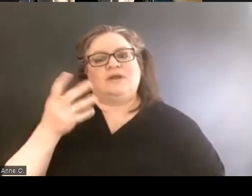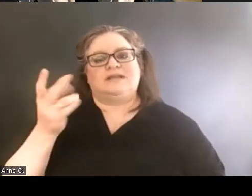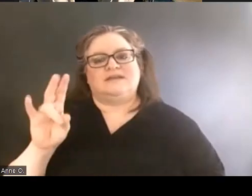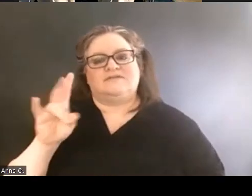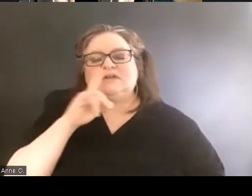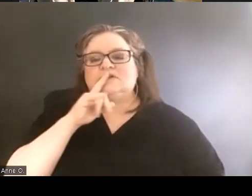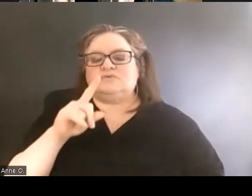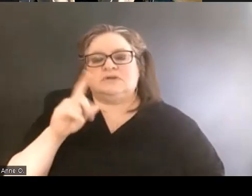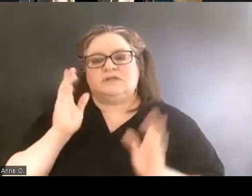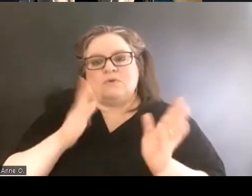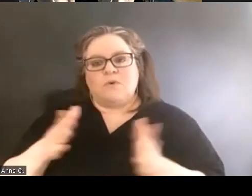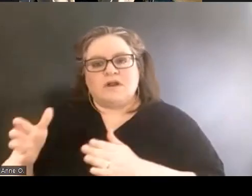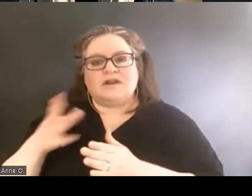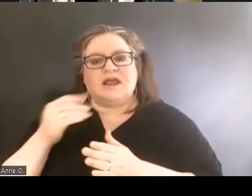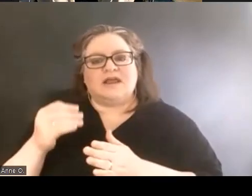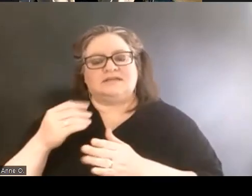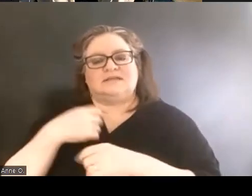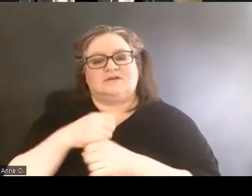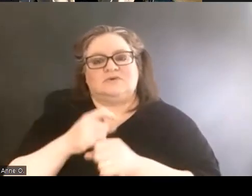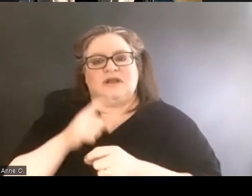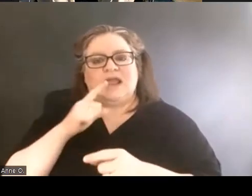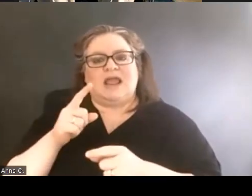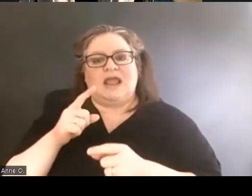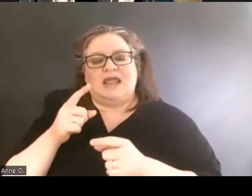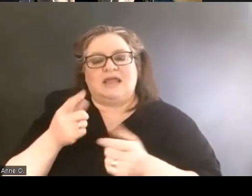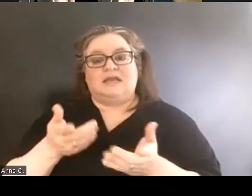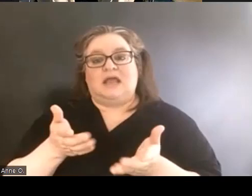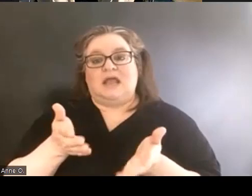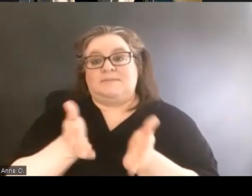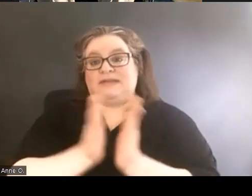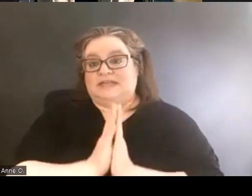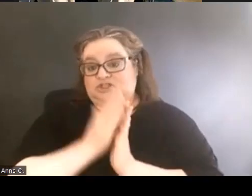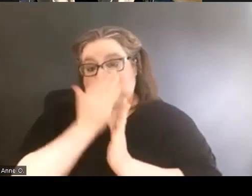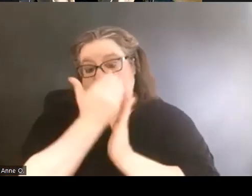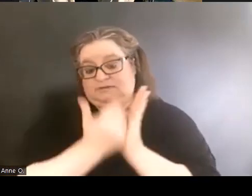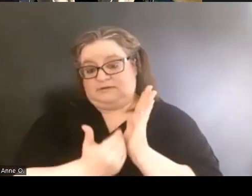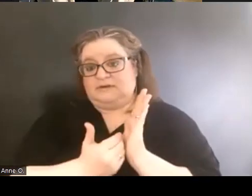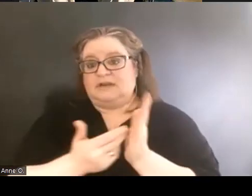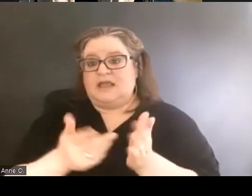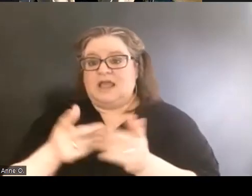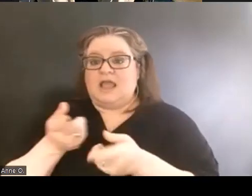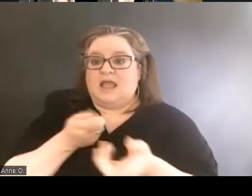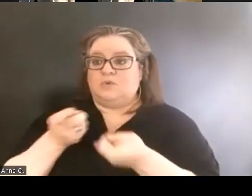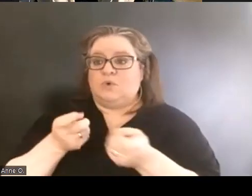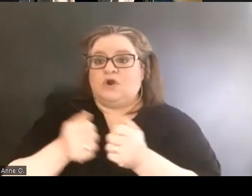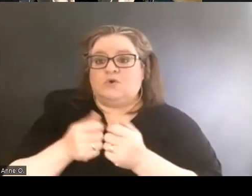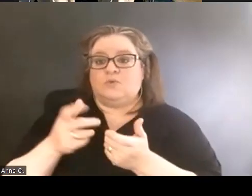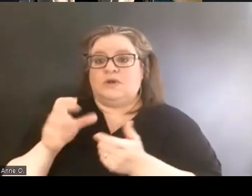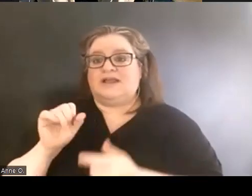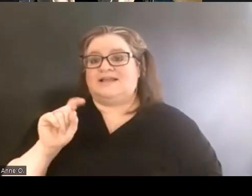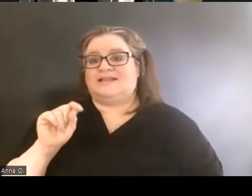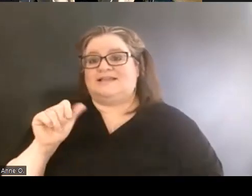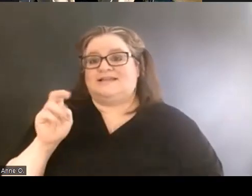and create a petition and work with disabled staff, faculty